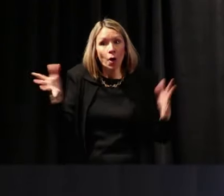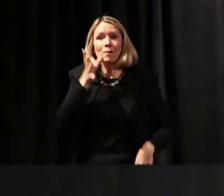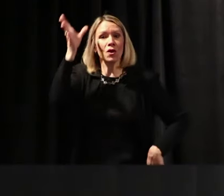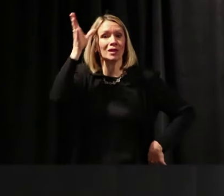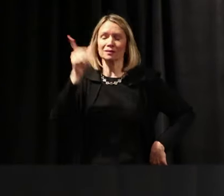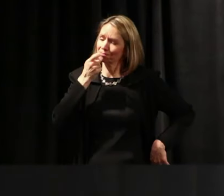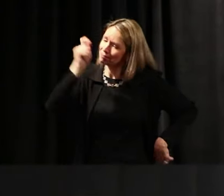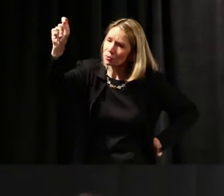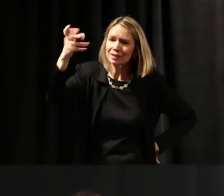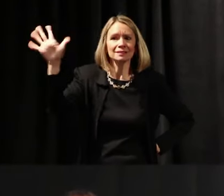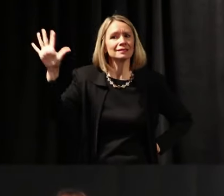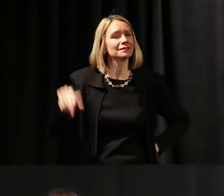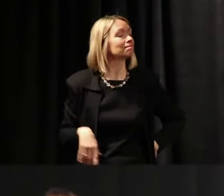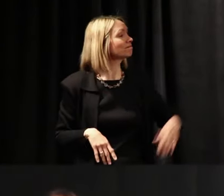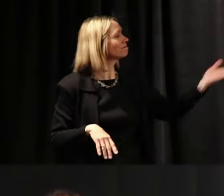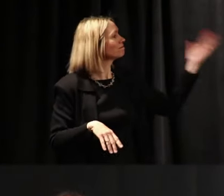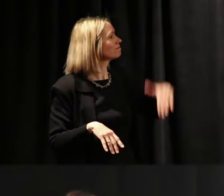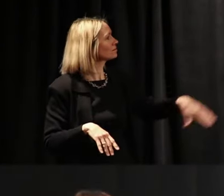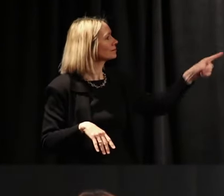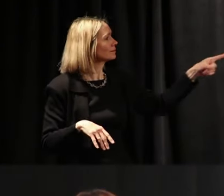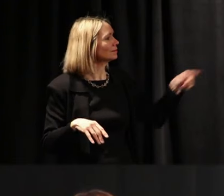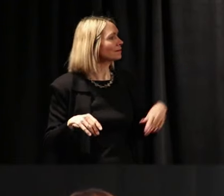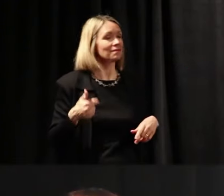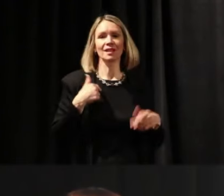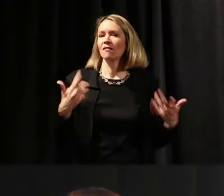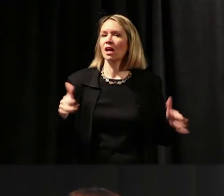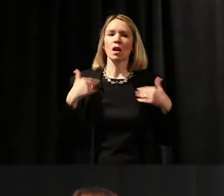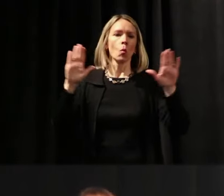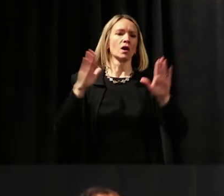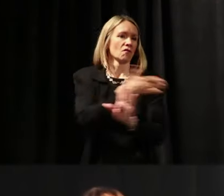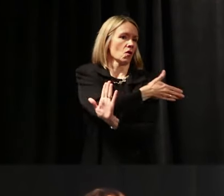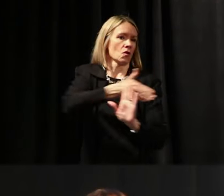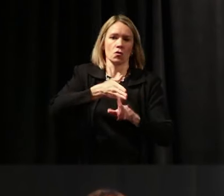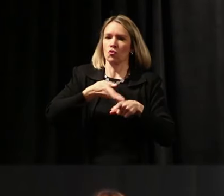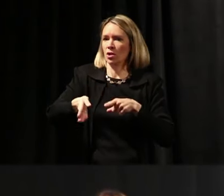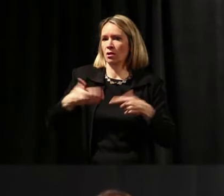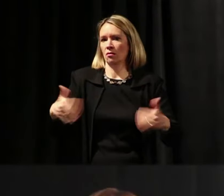I've had a wonderful career. I've had opportunity –